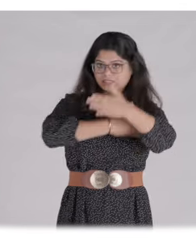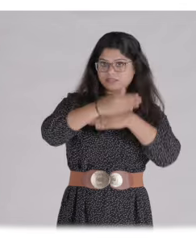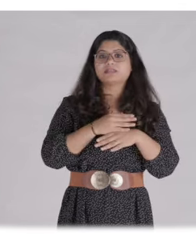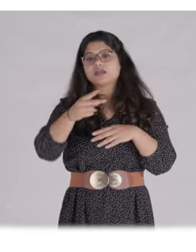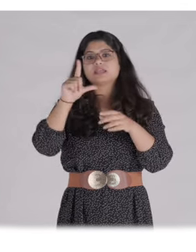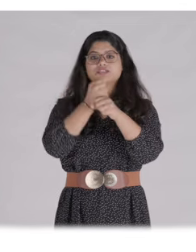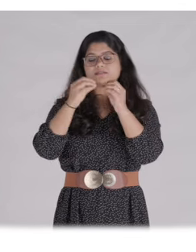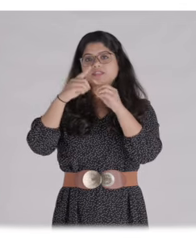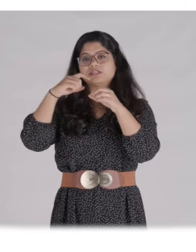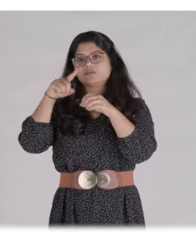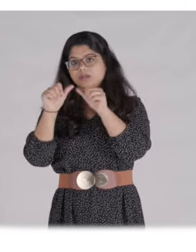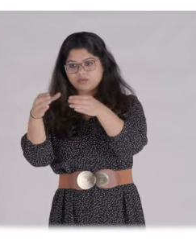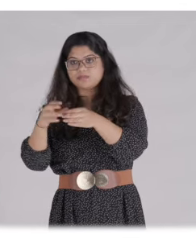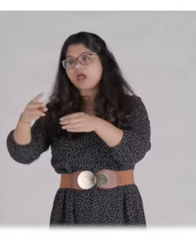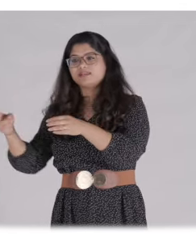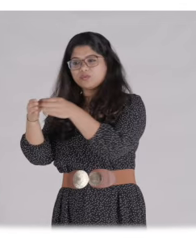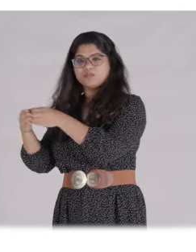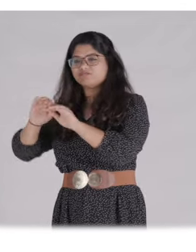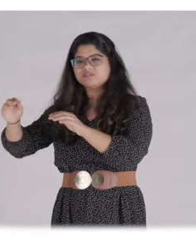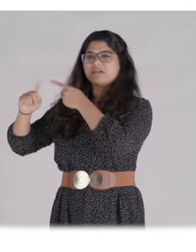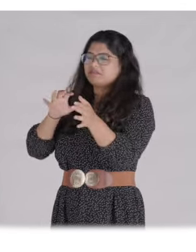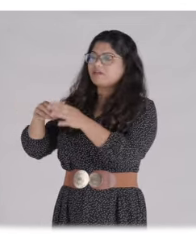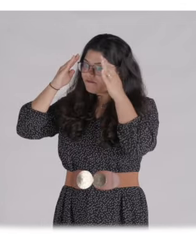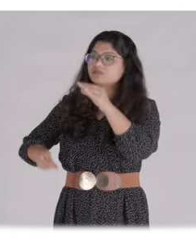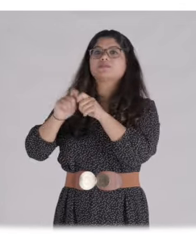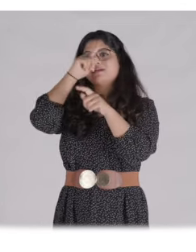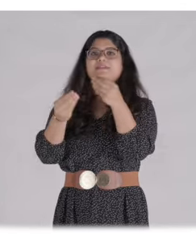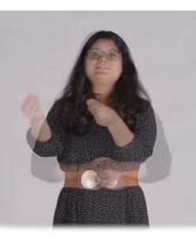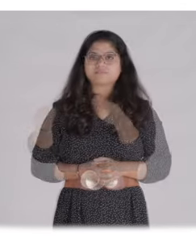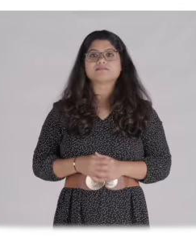persons with disabilities, people form LGBTQIA+ communities, and other historically excluded groups.